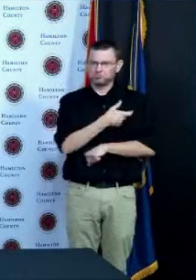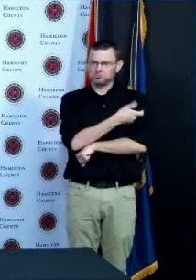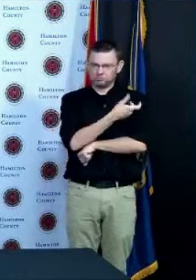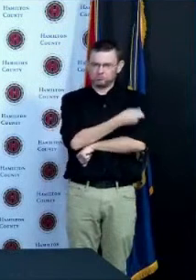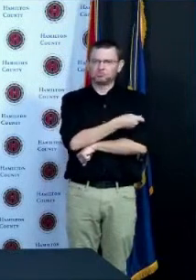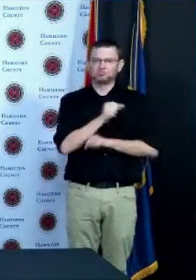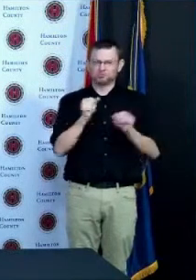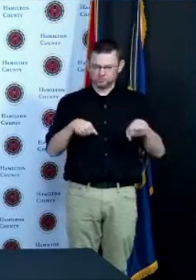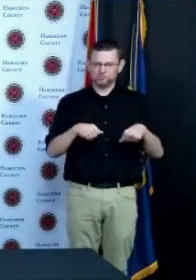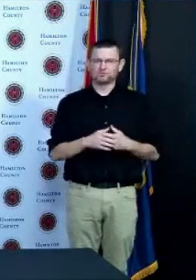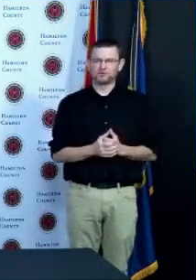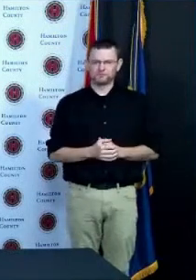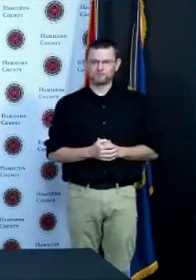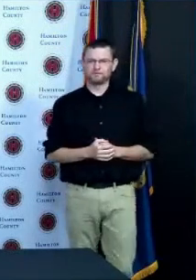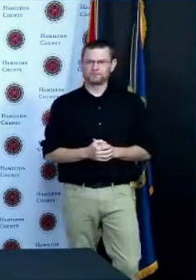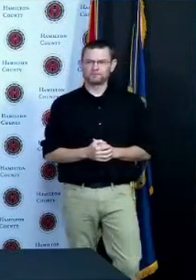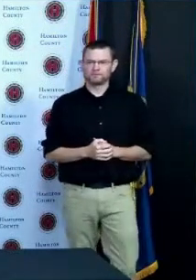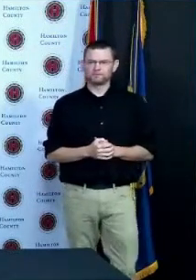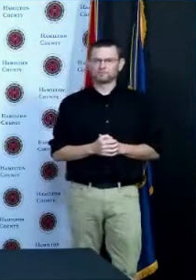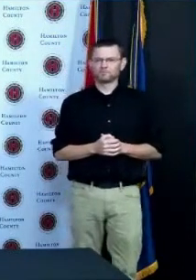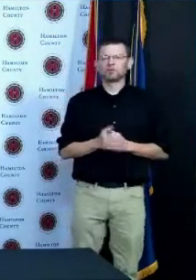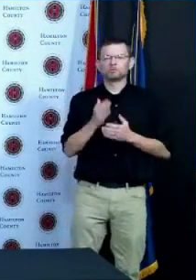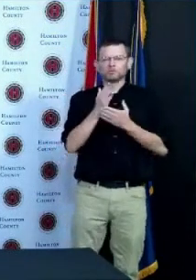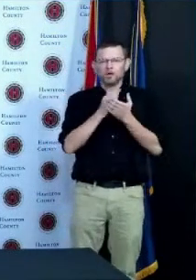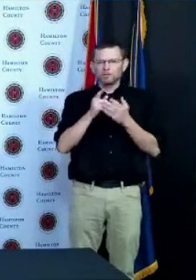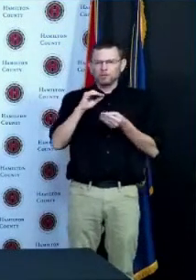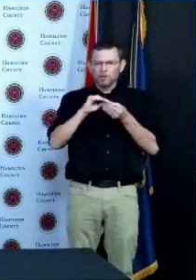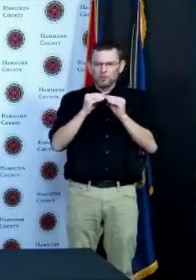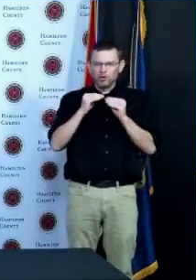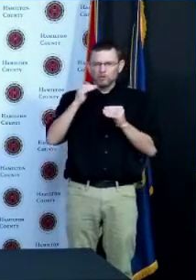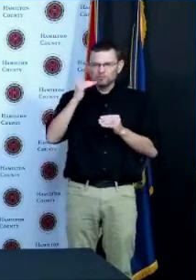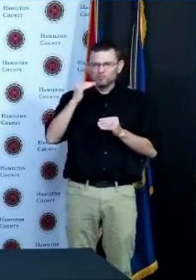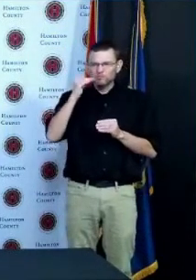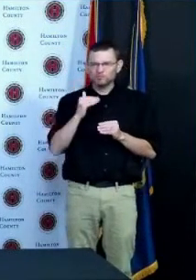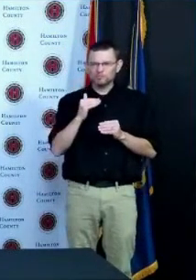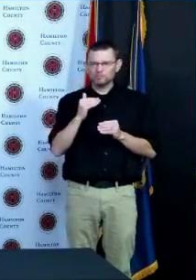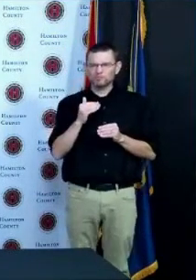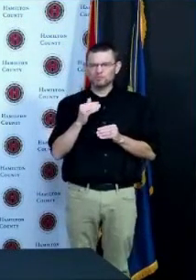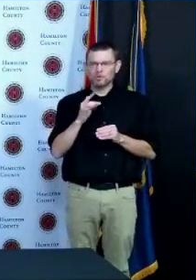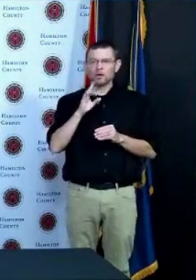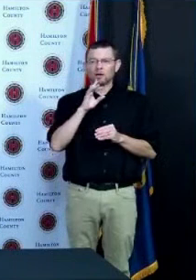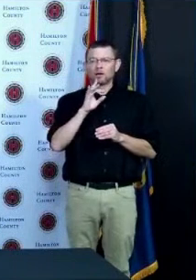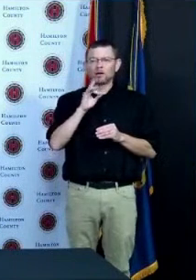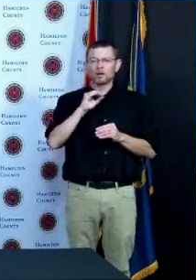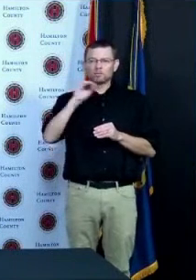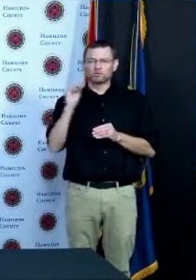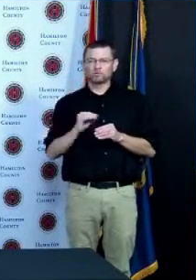over 80 percent vaccinated some of the population and each of these groups is getting closer to